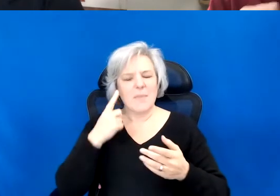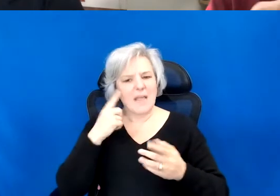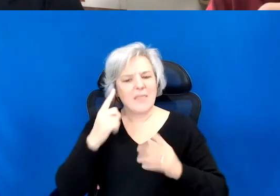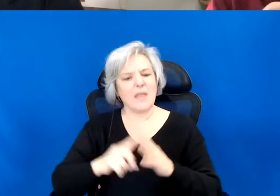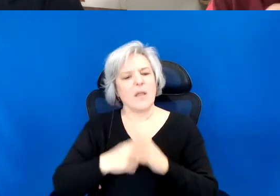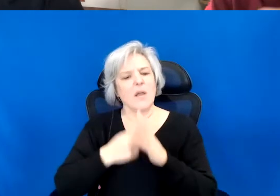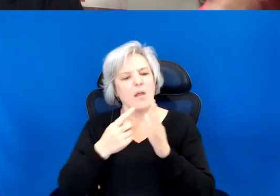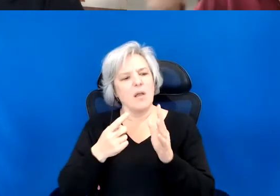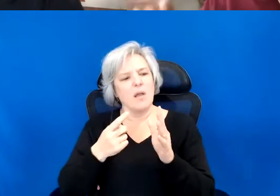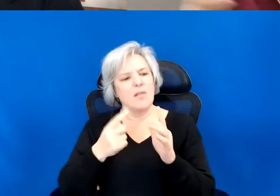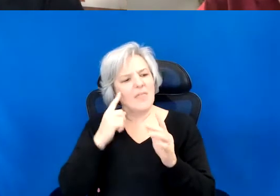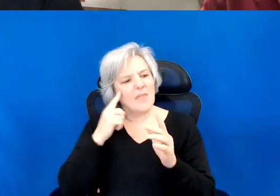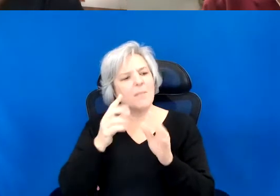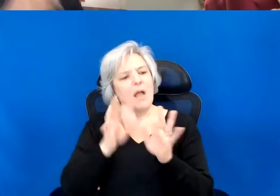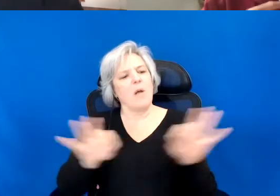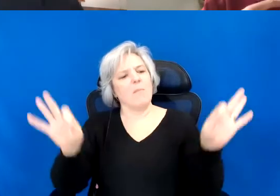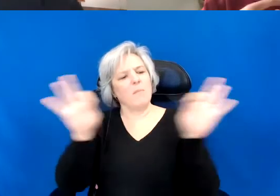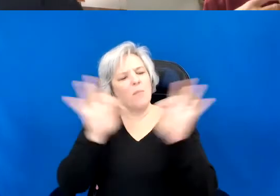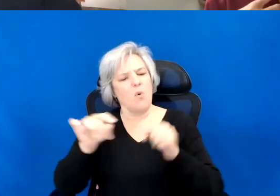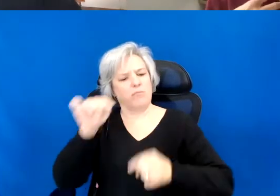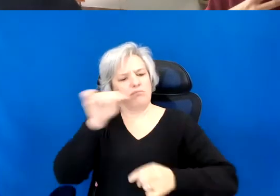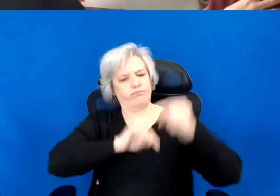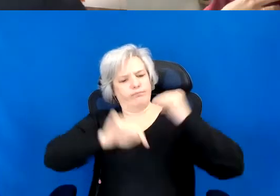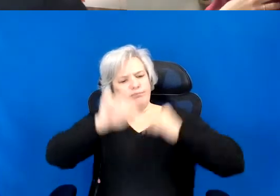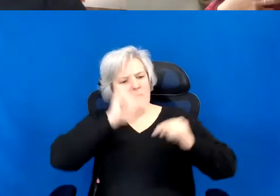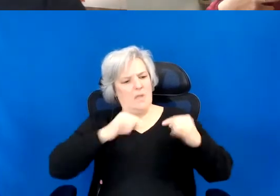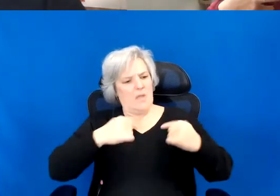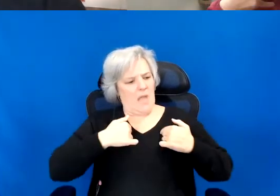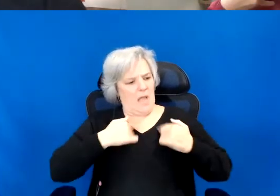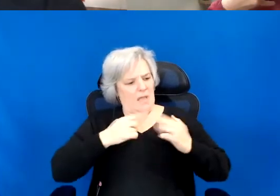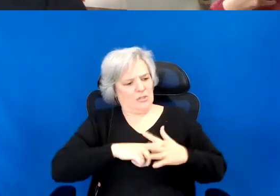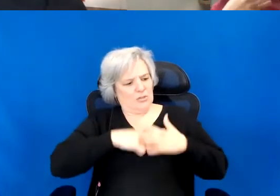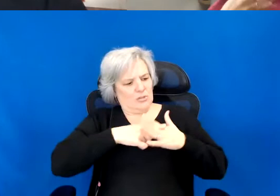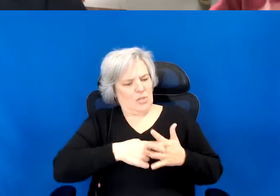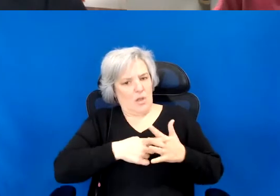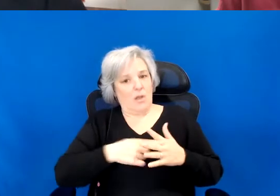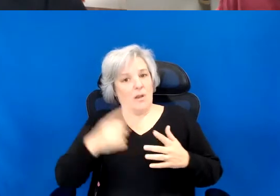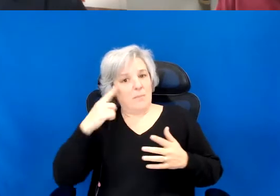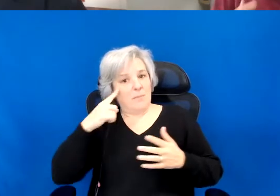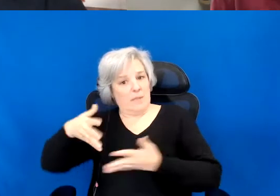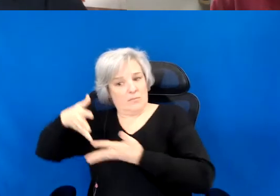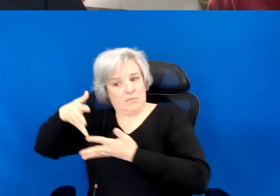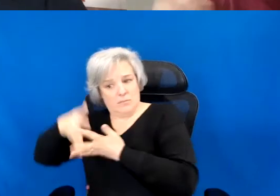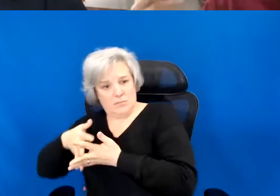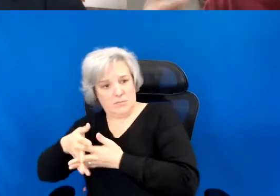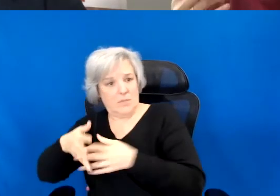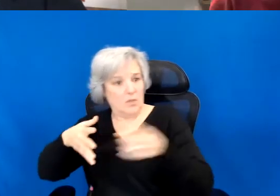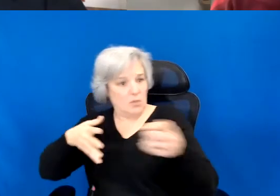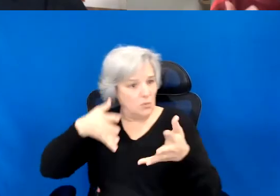And I think about that is being, me being my Indian, and you being your Indian.